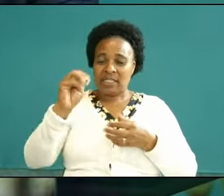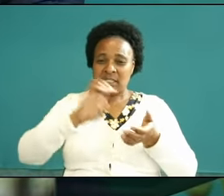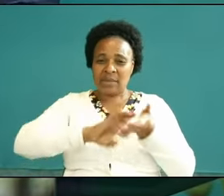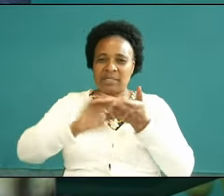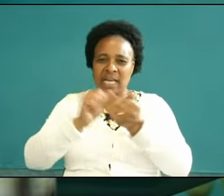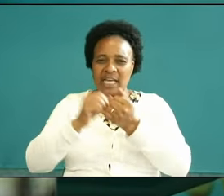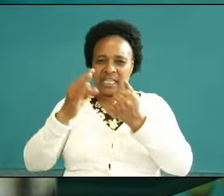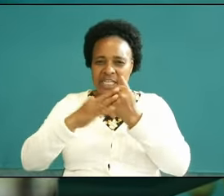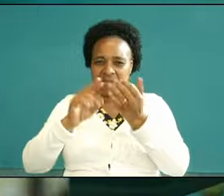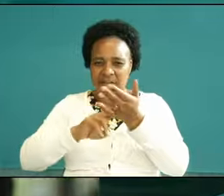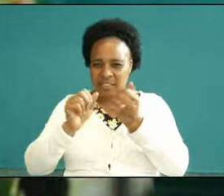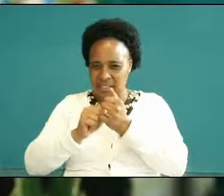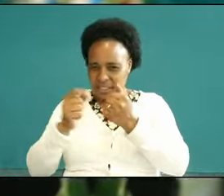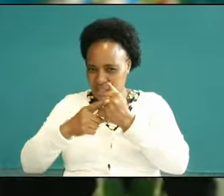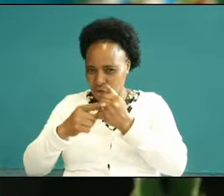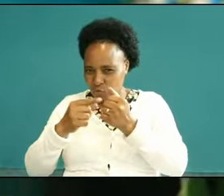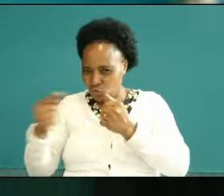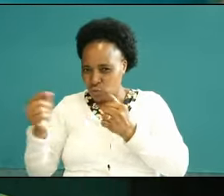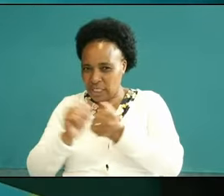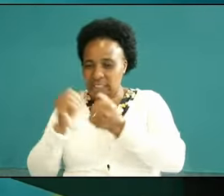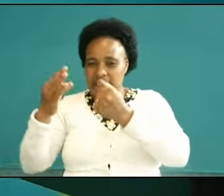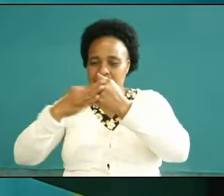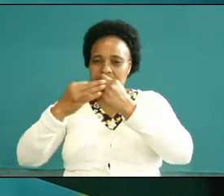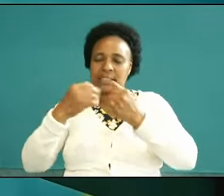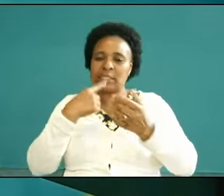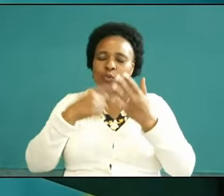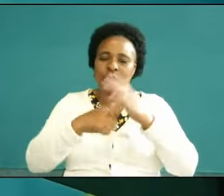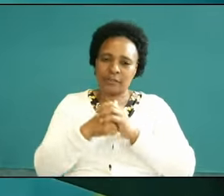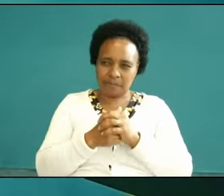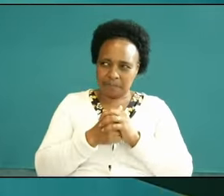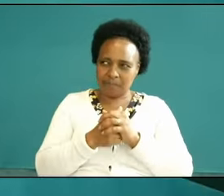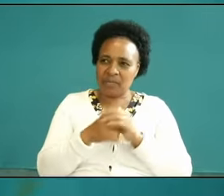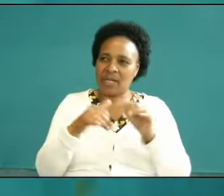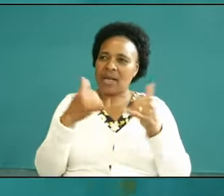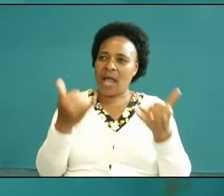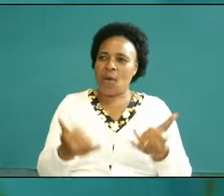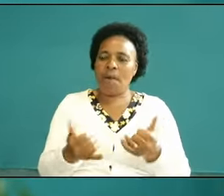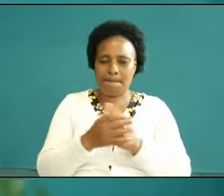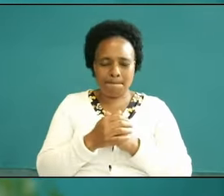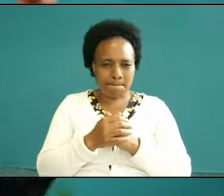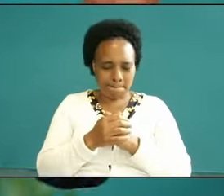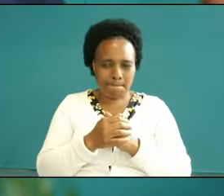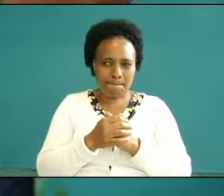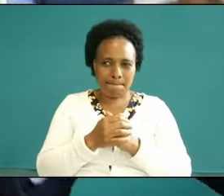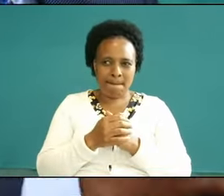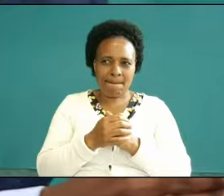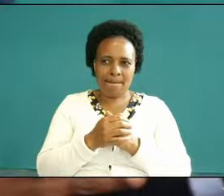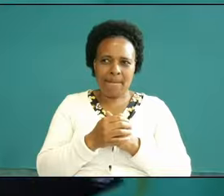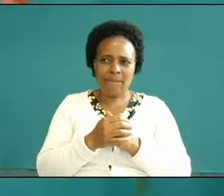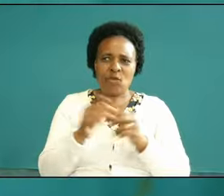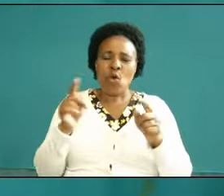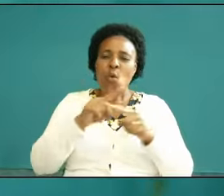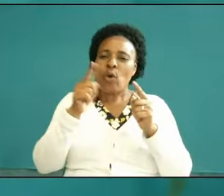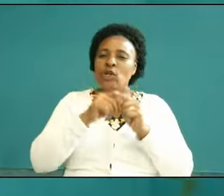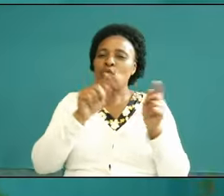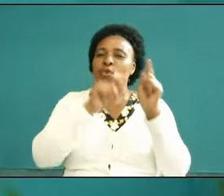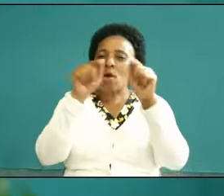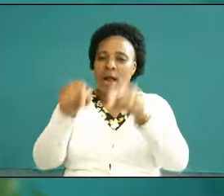very interesting passage here now the Paul says now don't worry now when you come and You Begin